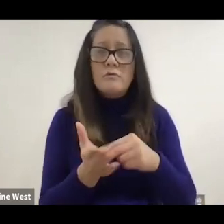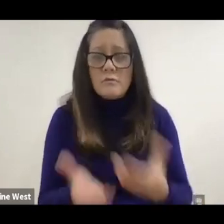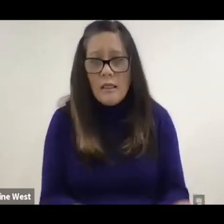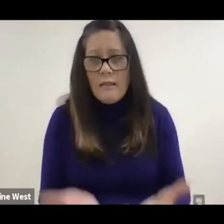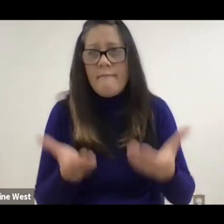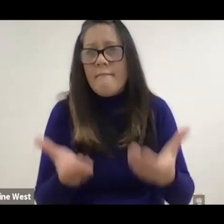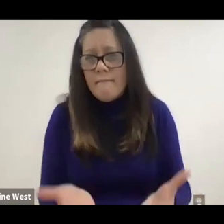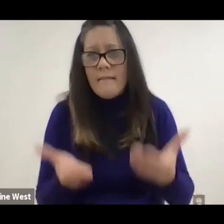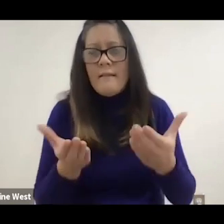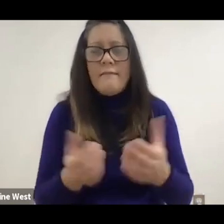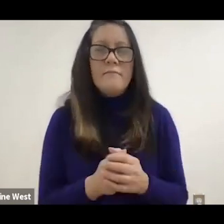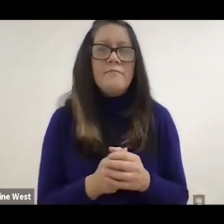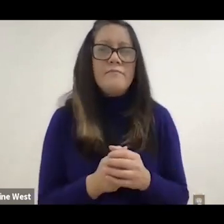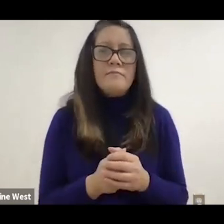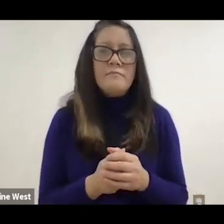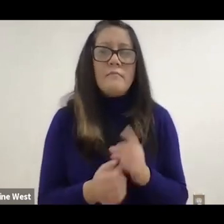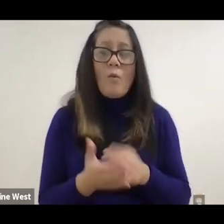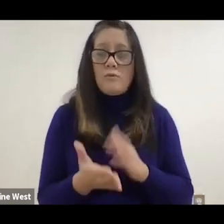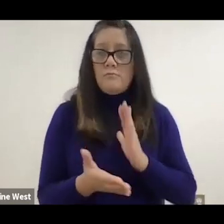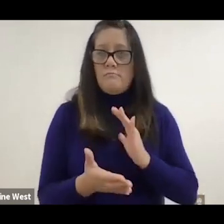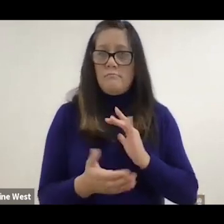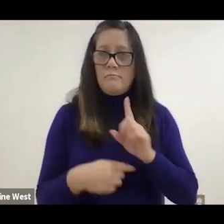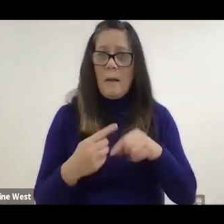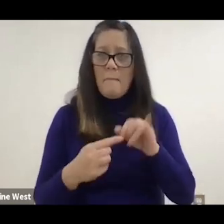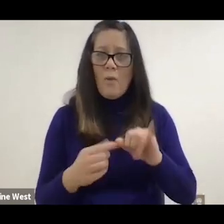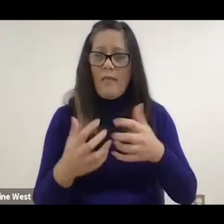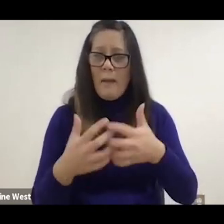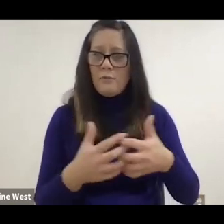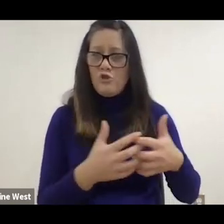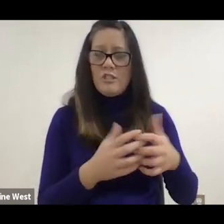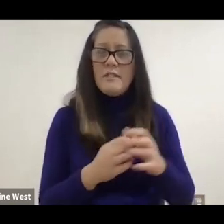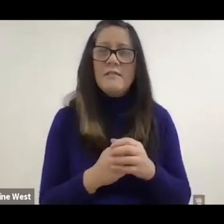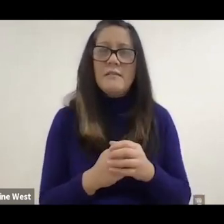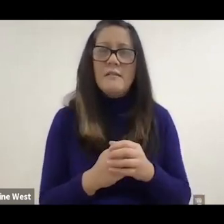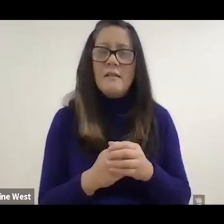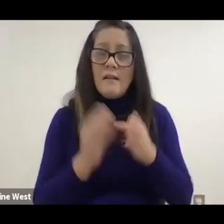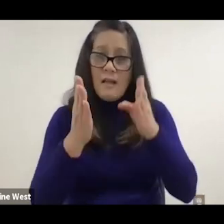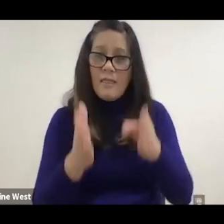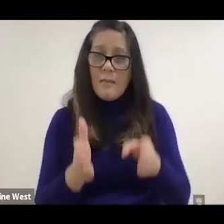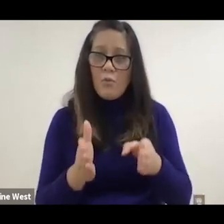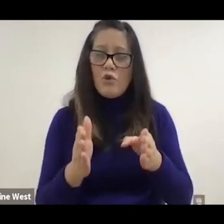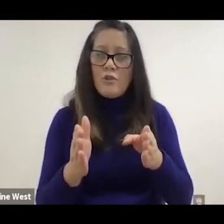it allows the person to reposition themselves in bed and you can reverse